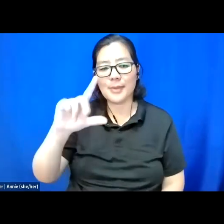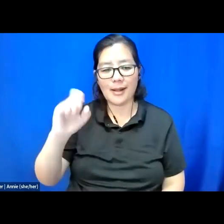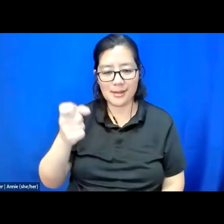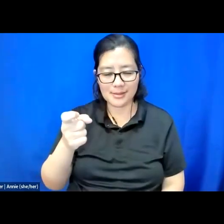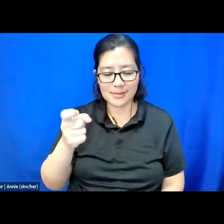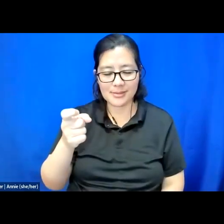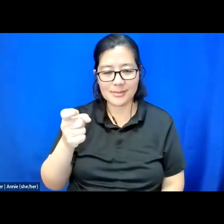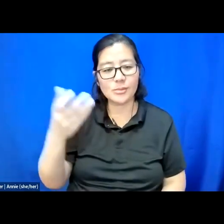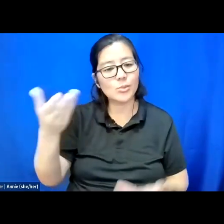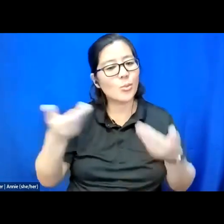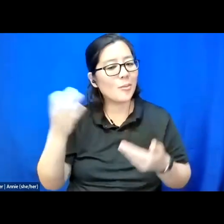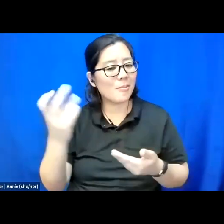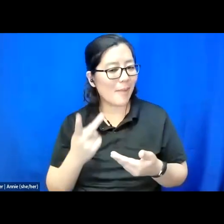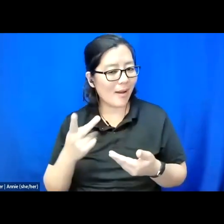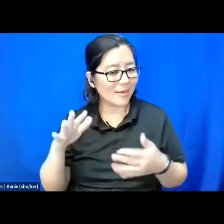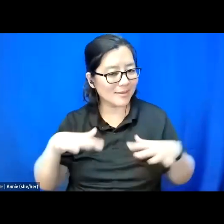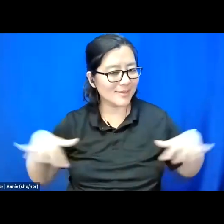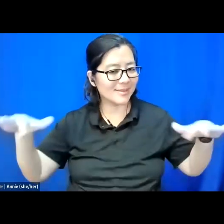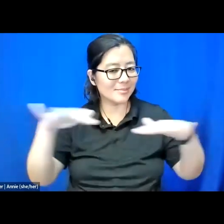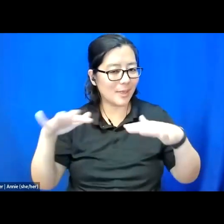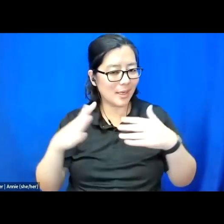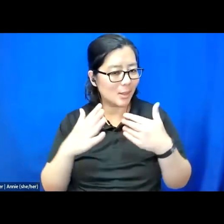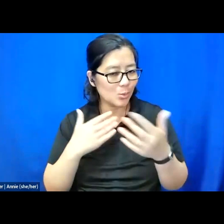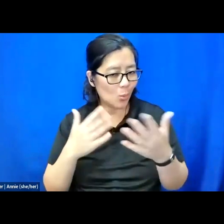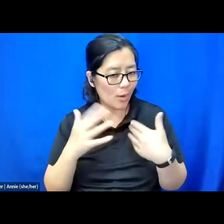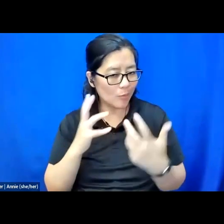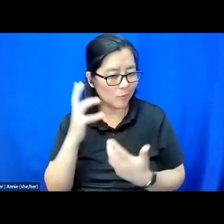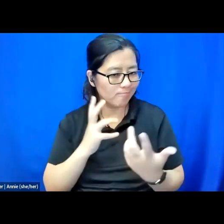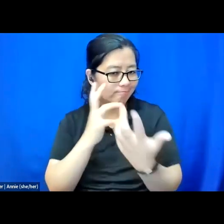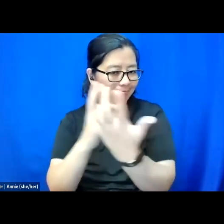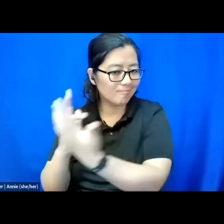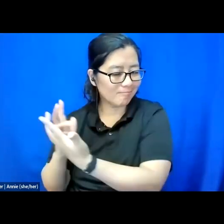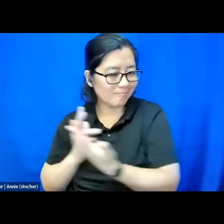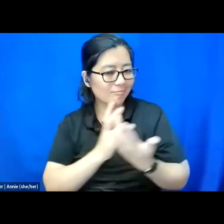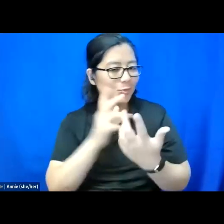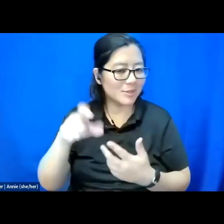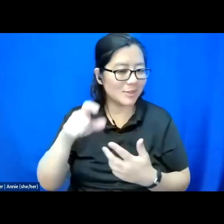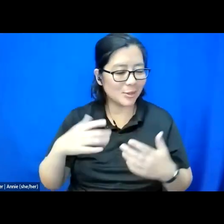Welcoming you back into this space in whatever way feels good for you in your body-mind right now.